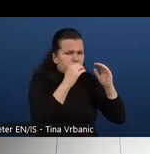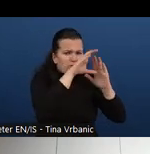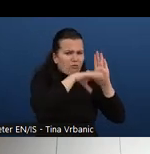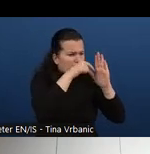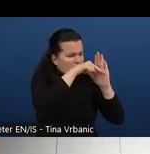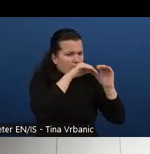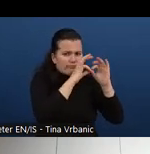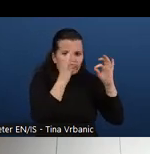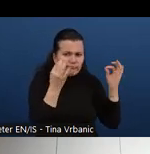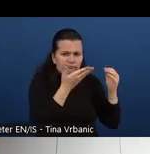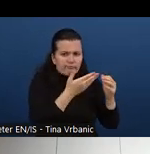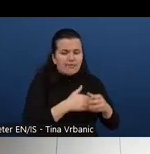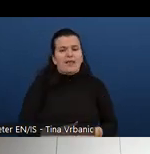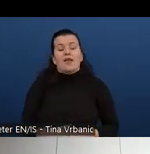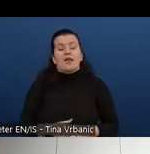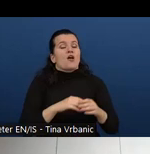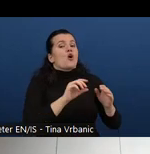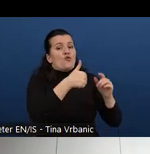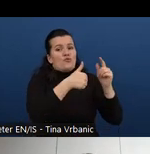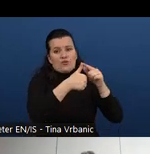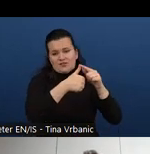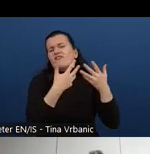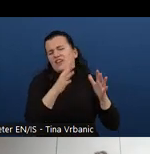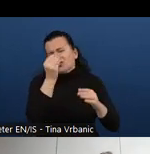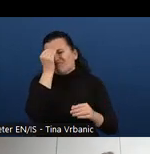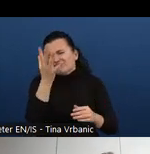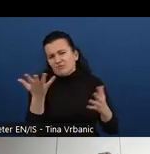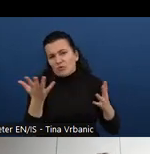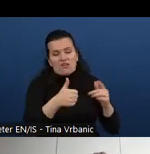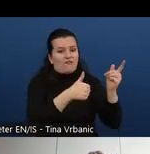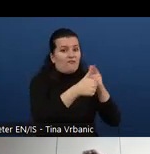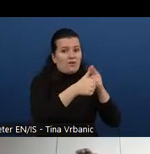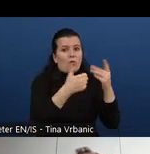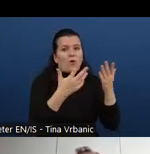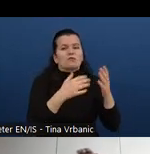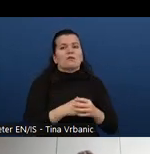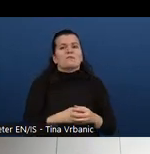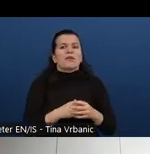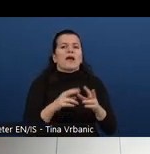As I said before, the first part of the curricula are what we call the foundation modules.